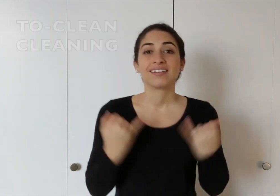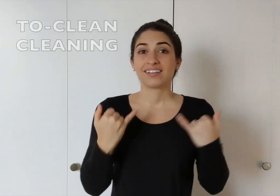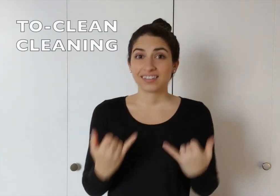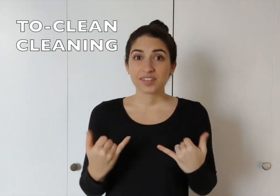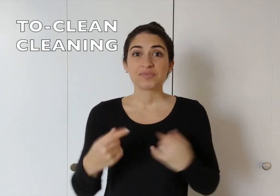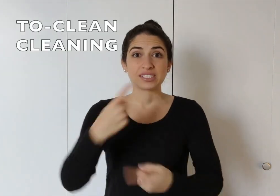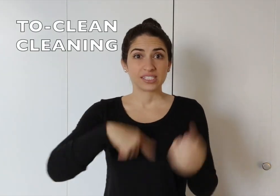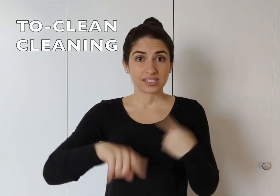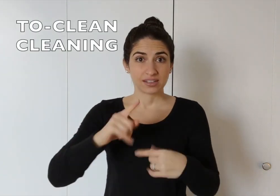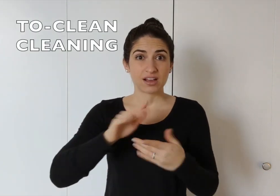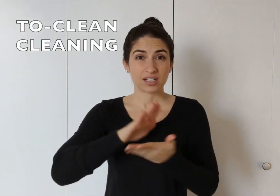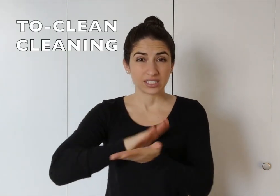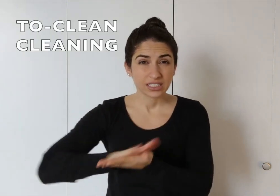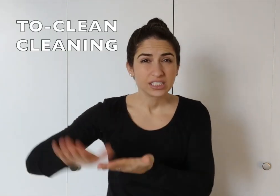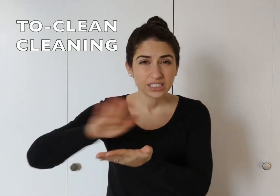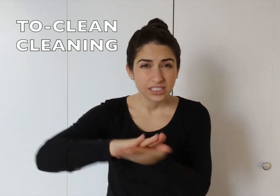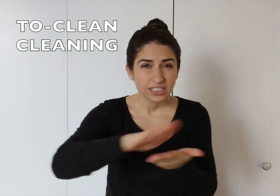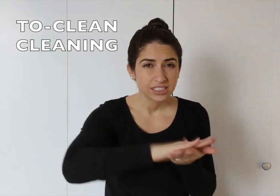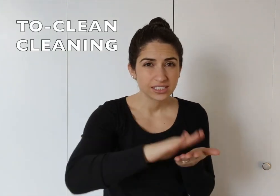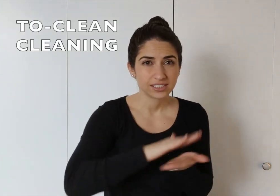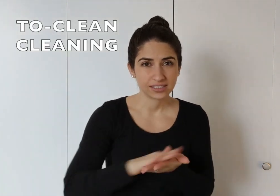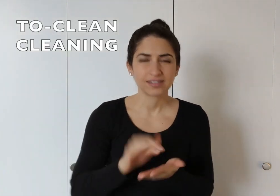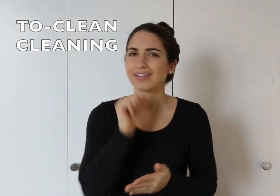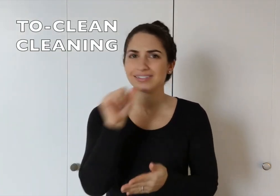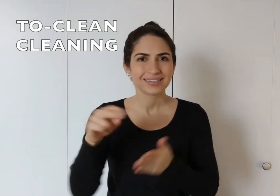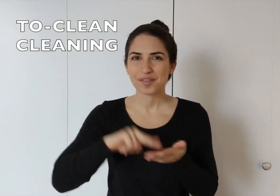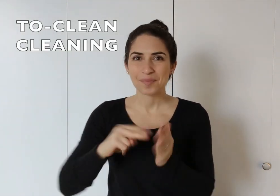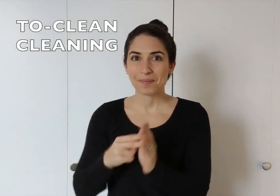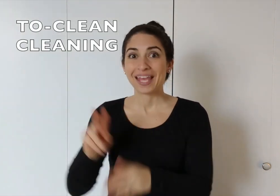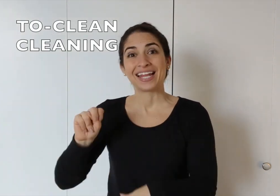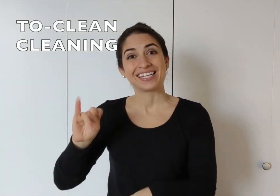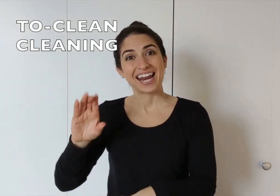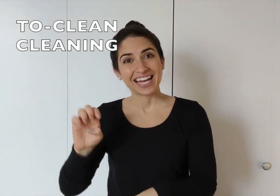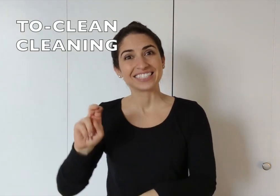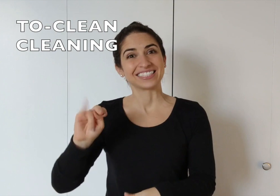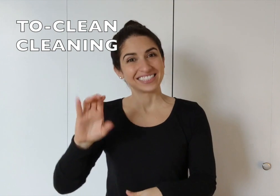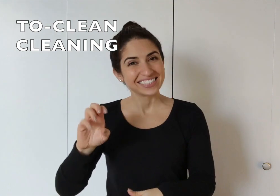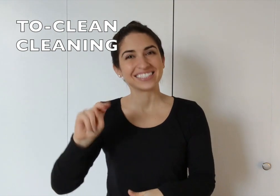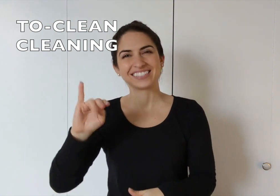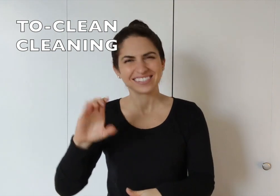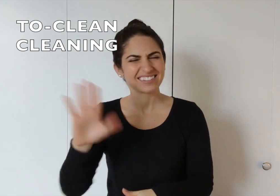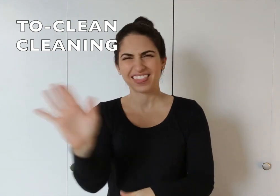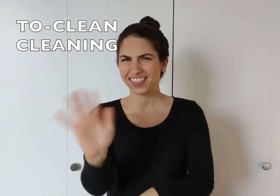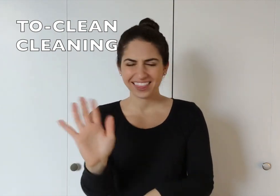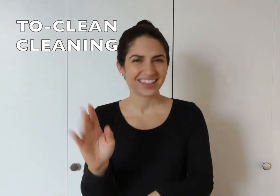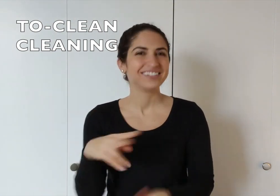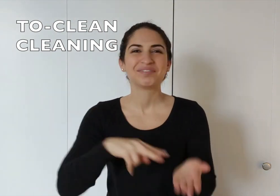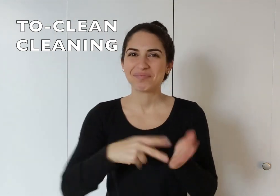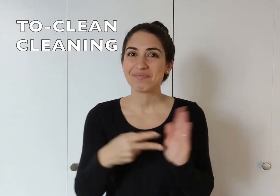Now, the sign "cleaning" - doesn't mean "nice nice nice", no...